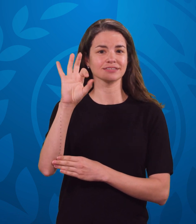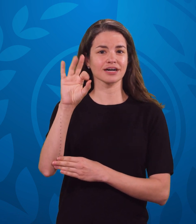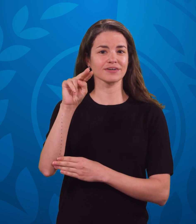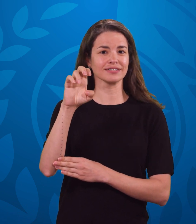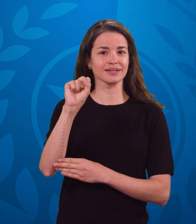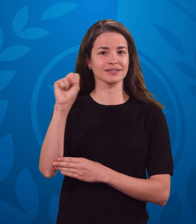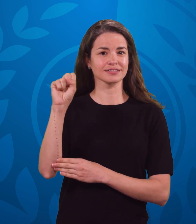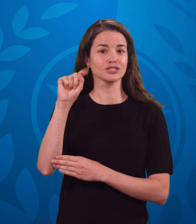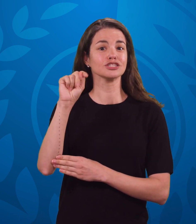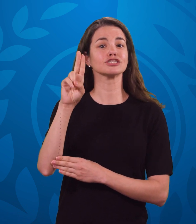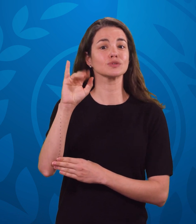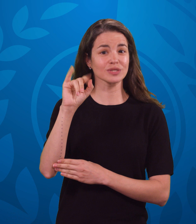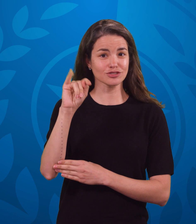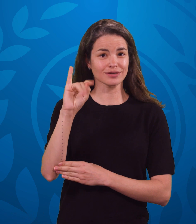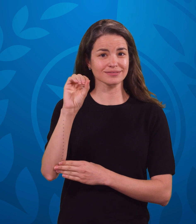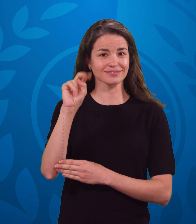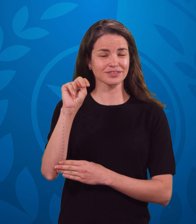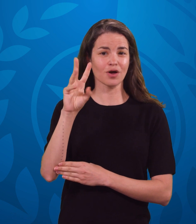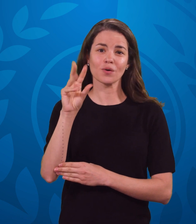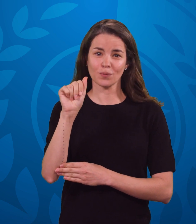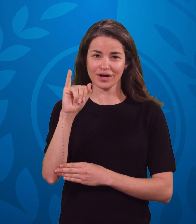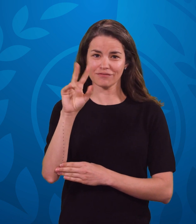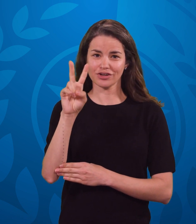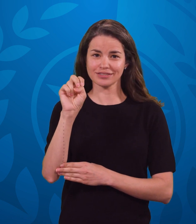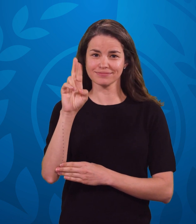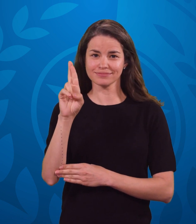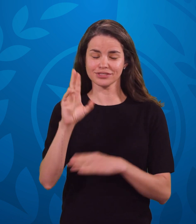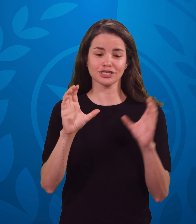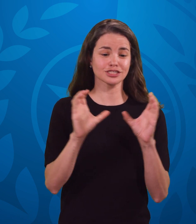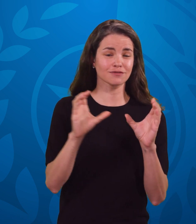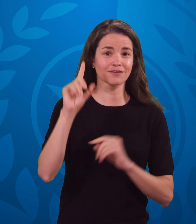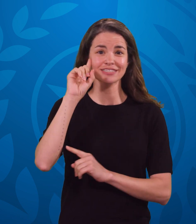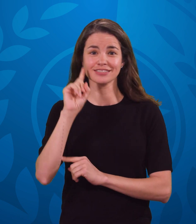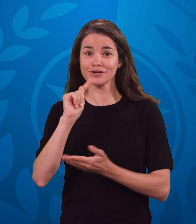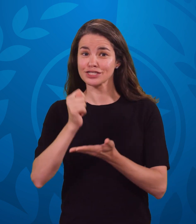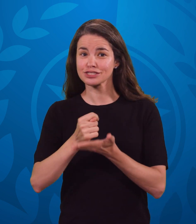of Deafness Tuition Waiver